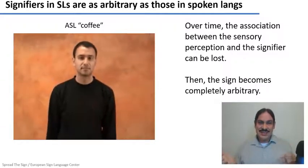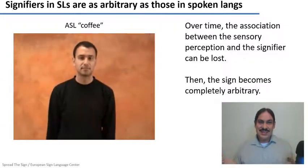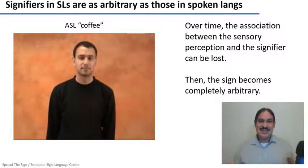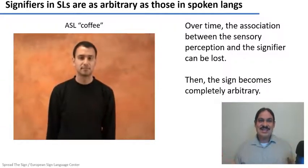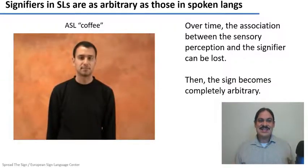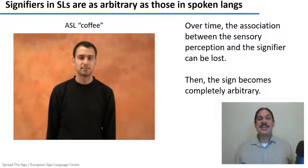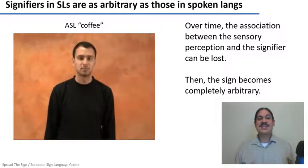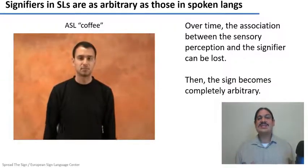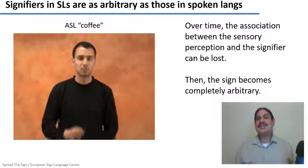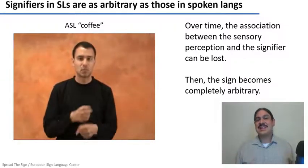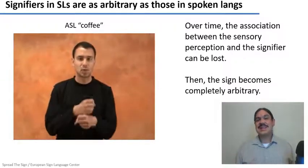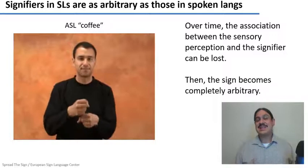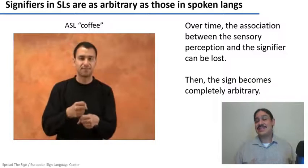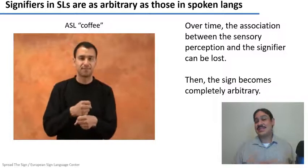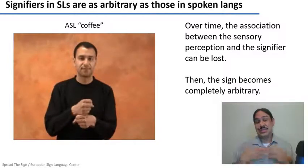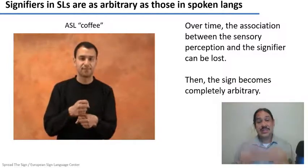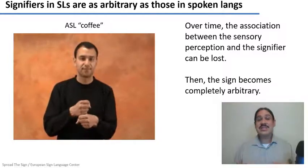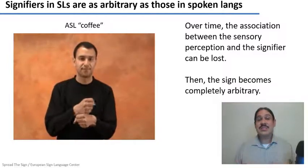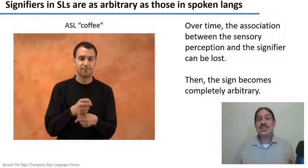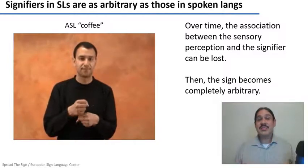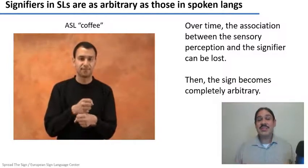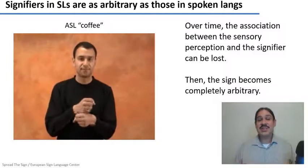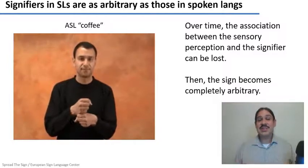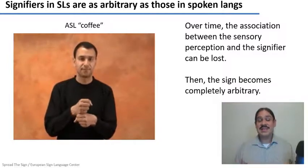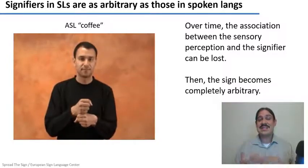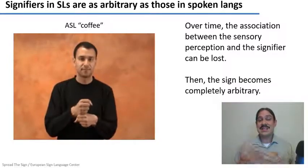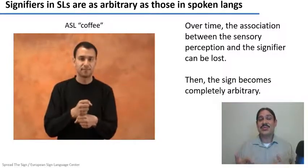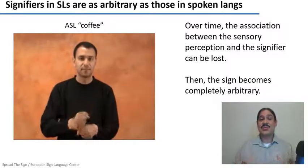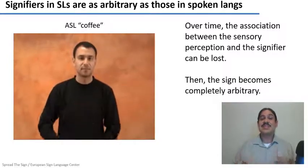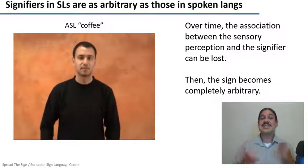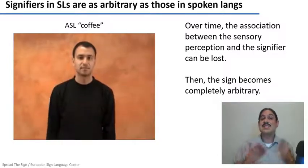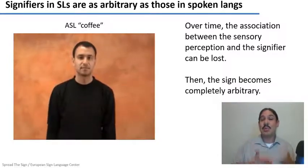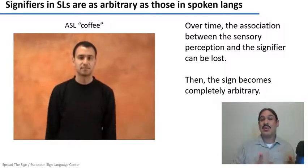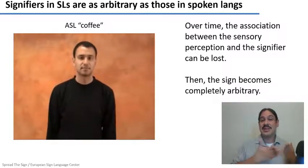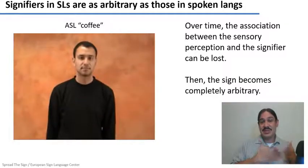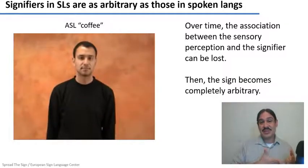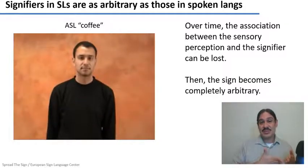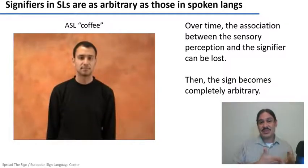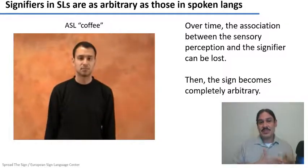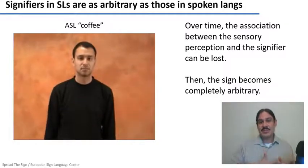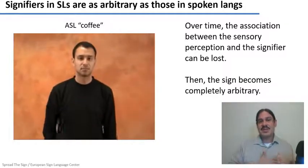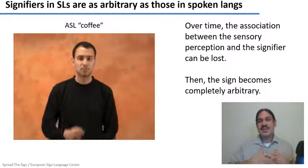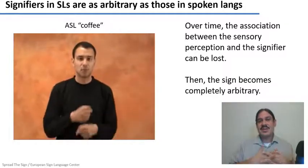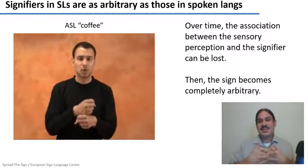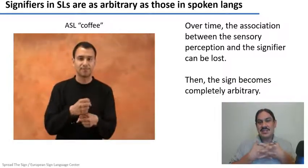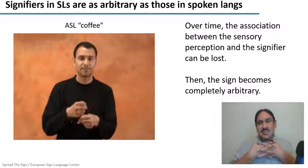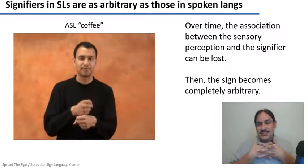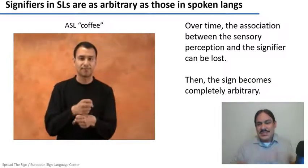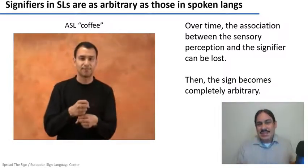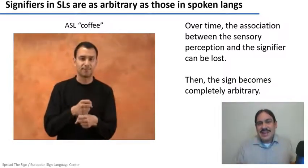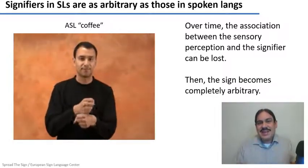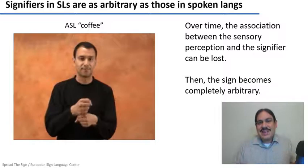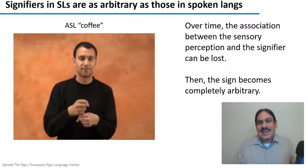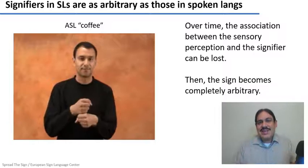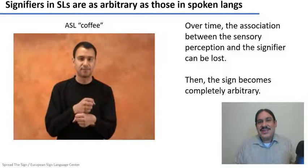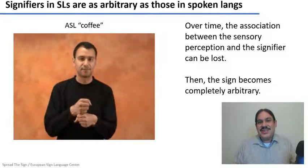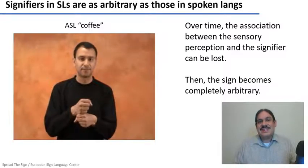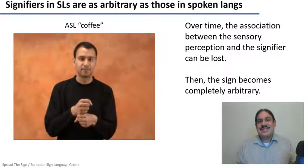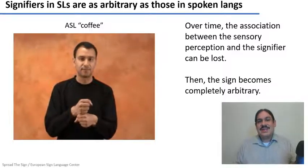languages are not a pantomime. they are...they they're words and the words in these languages